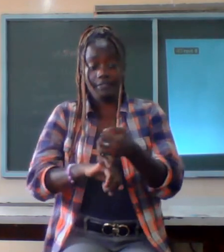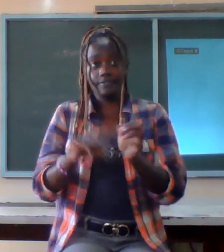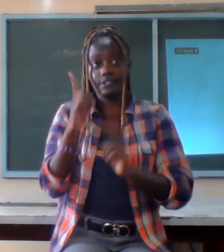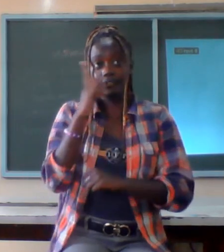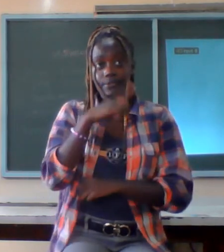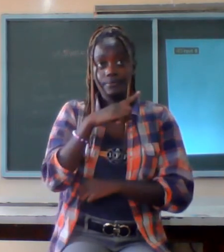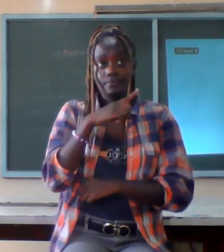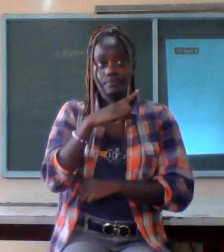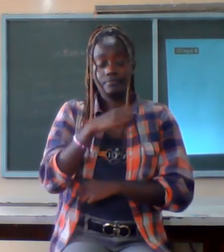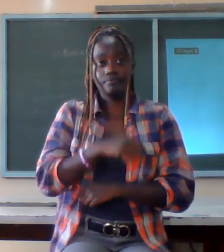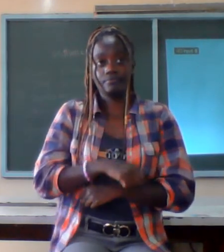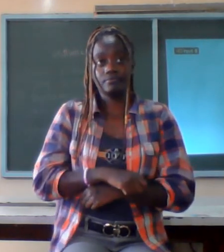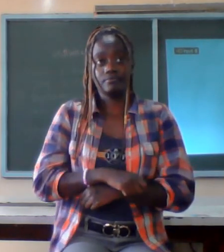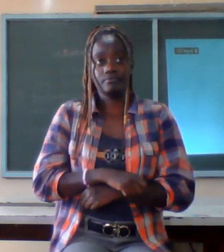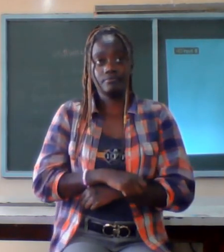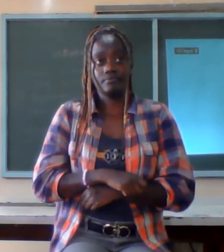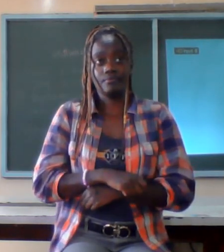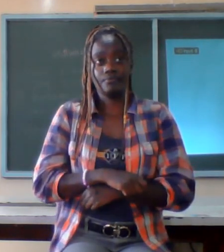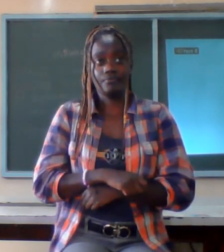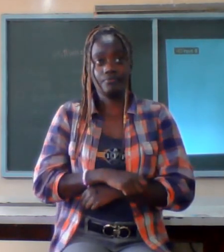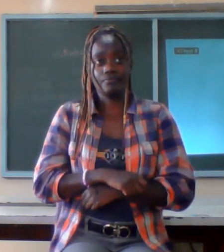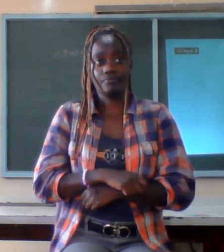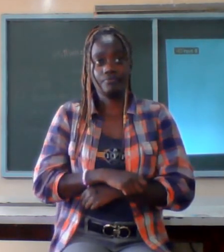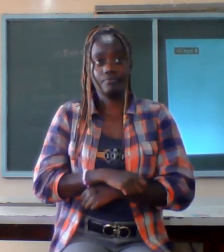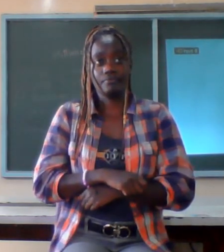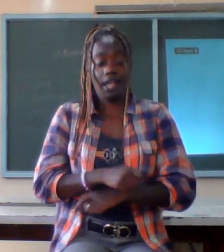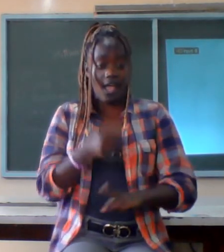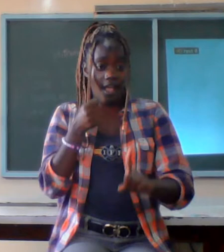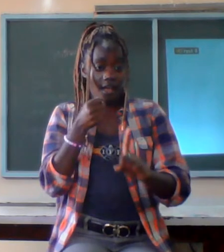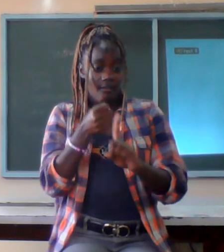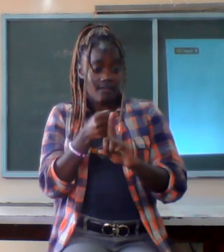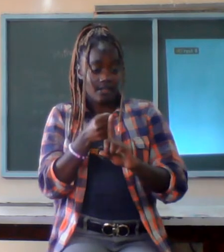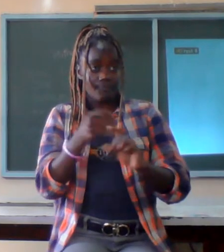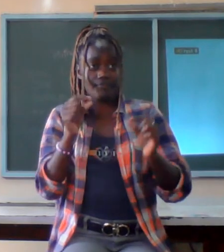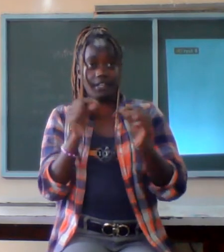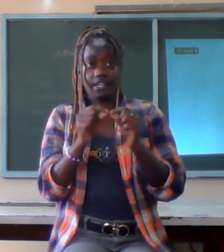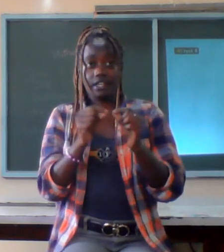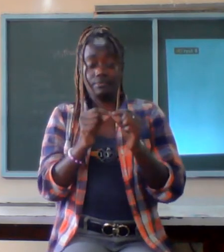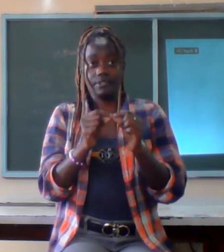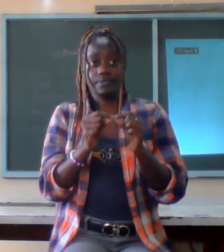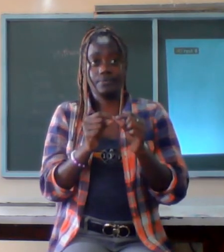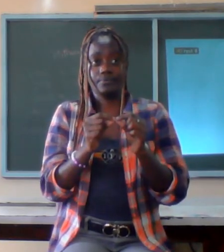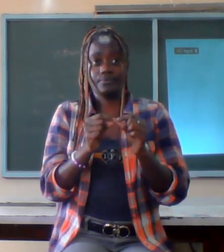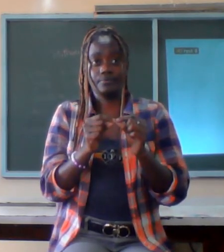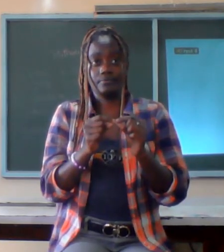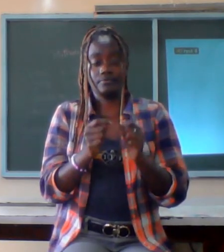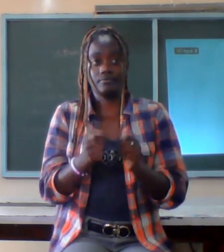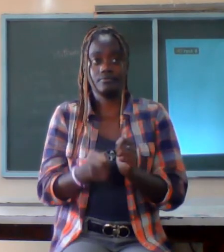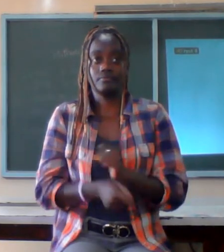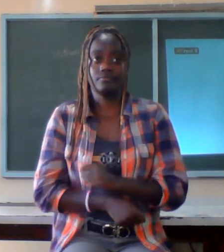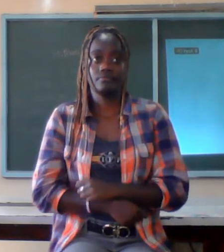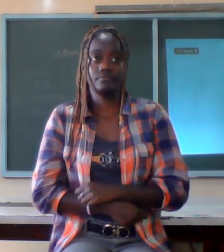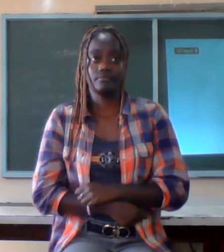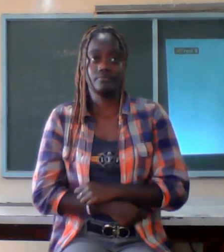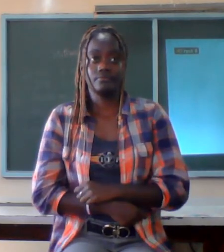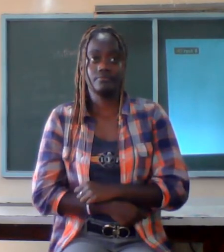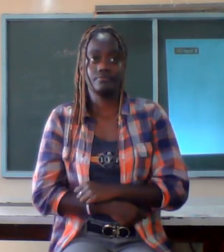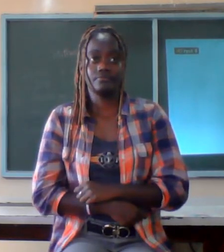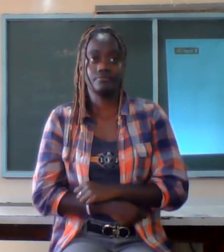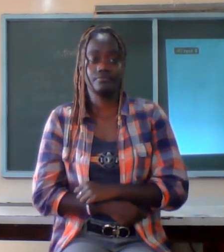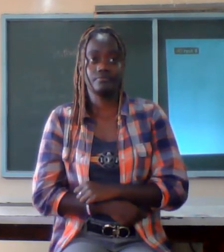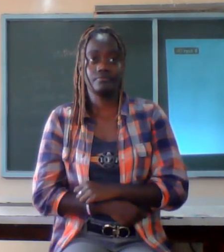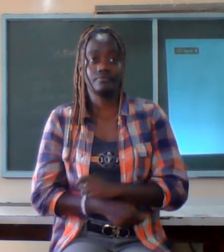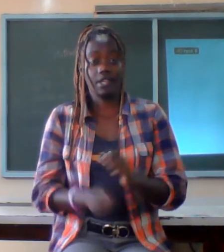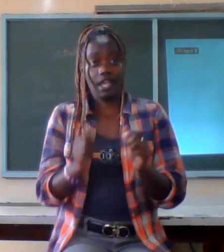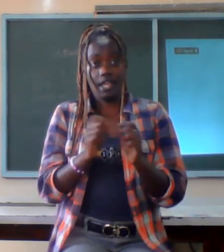against his enemies of marriage some enemies of marriage are